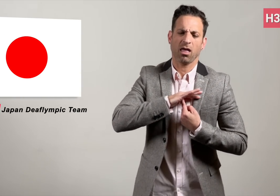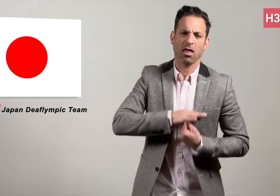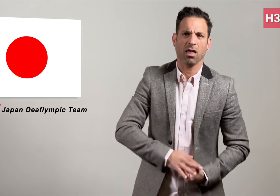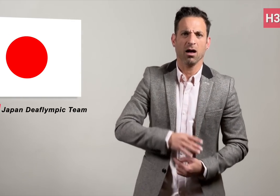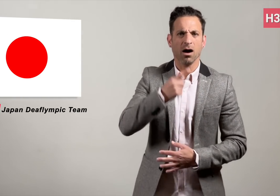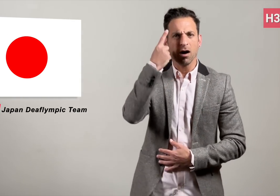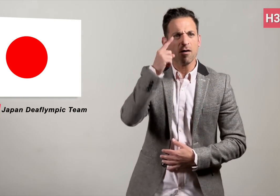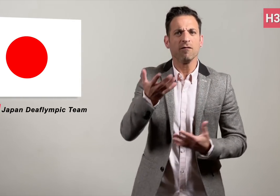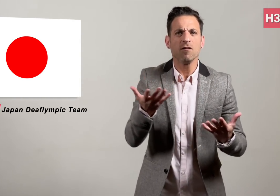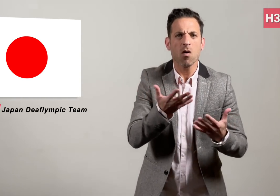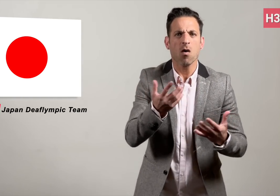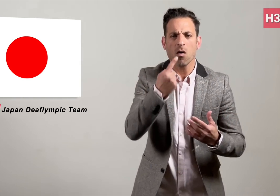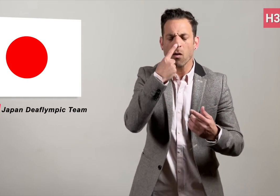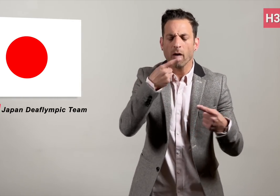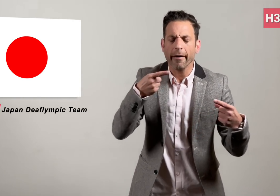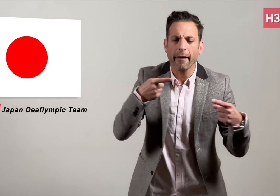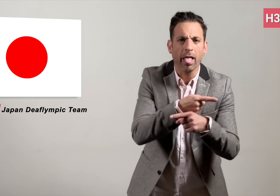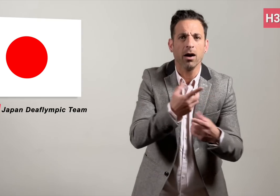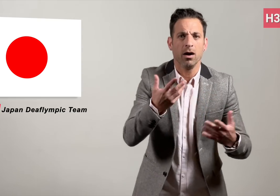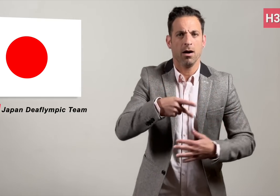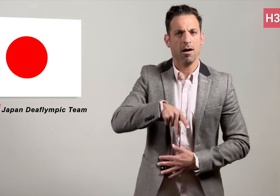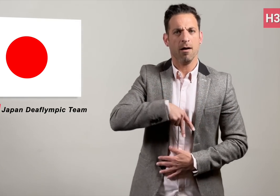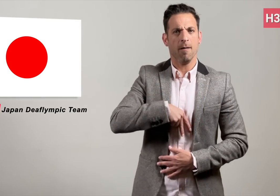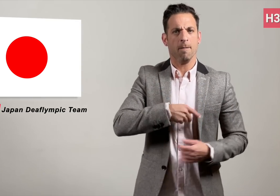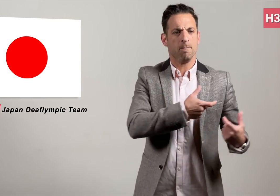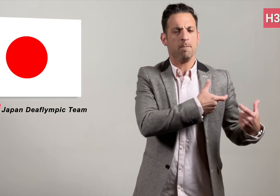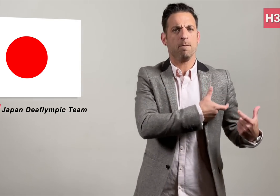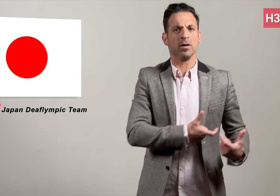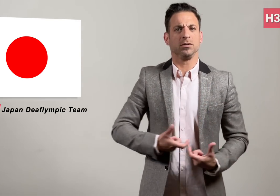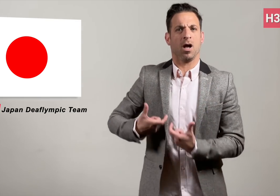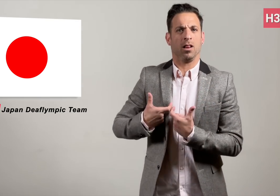as they lose out on medal chances such as